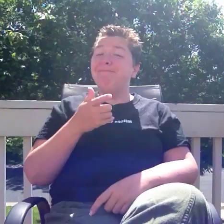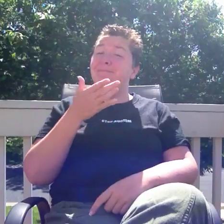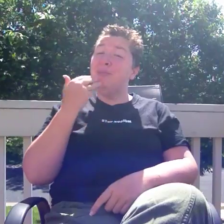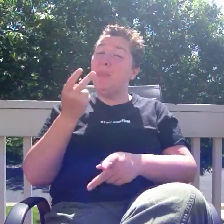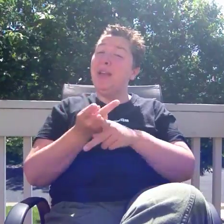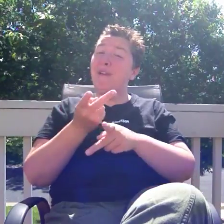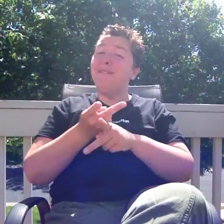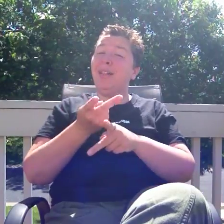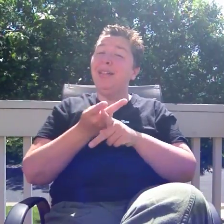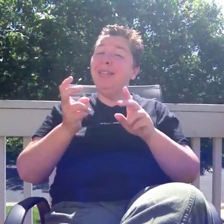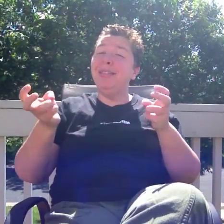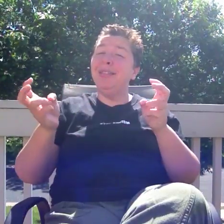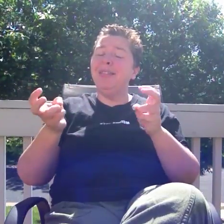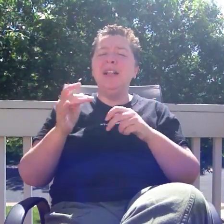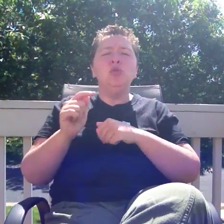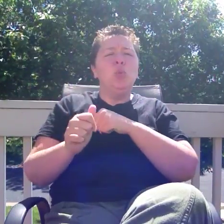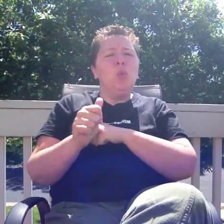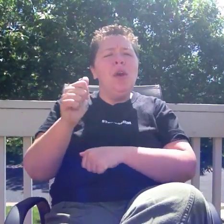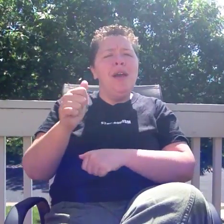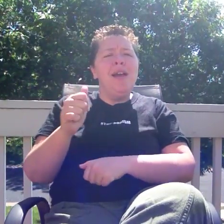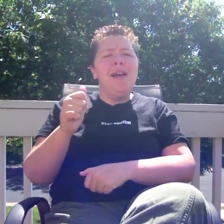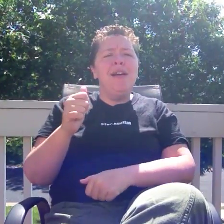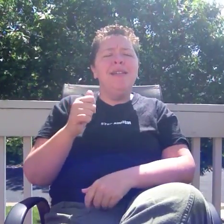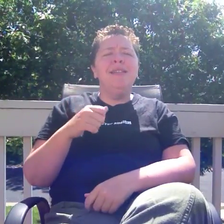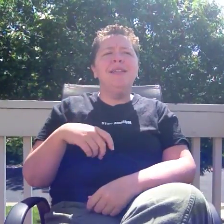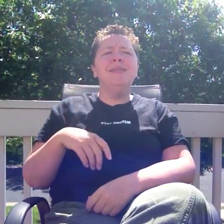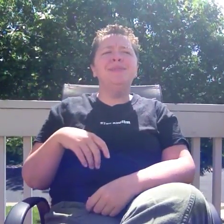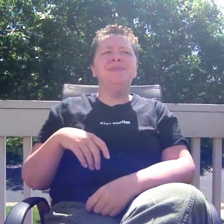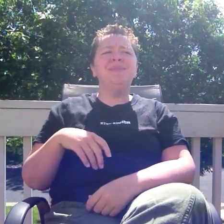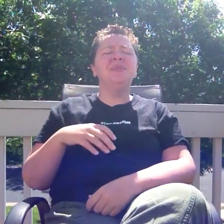"You better be careful." It is a direct threat.